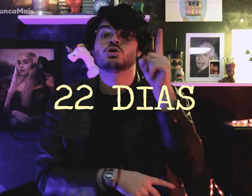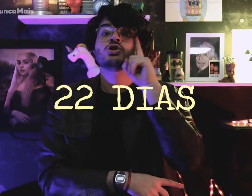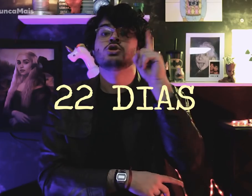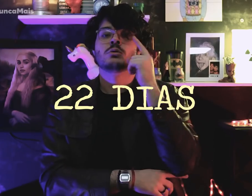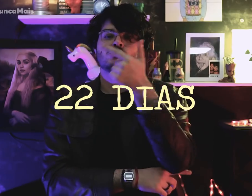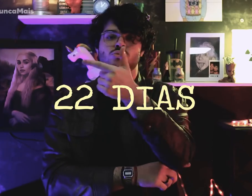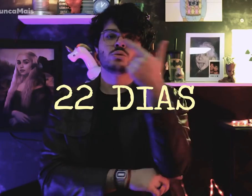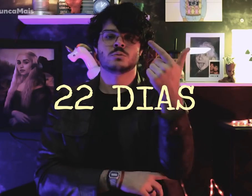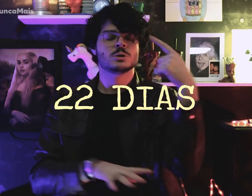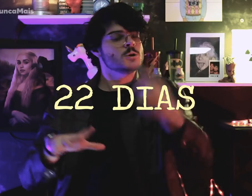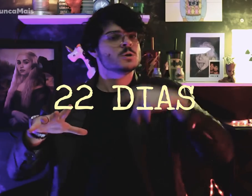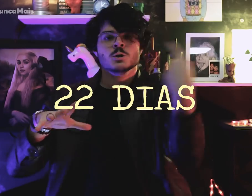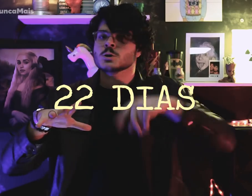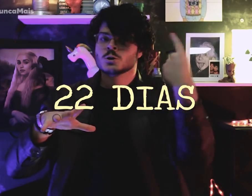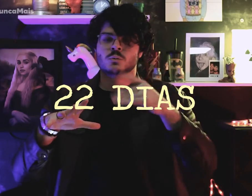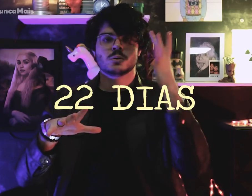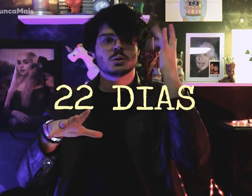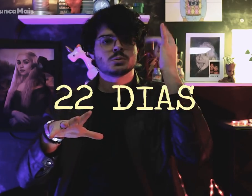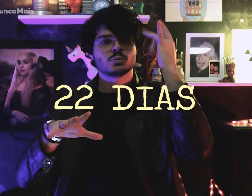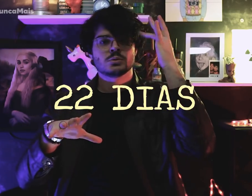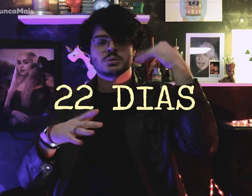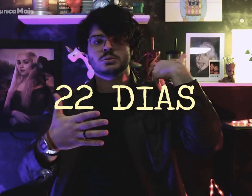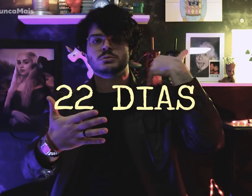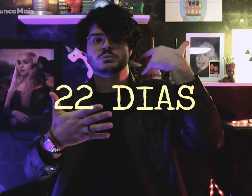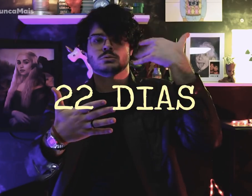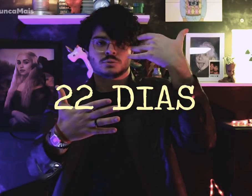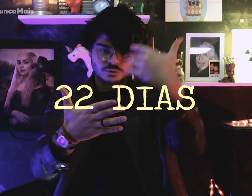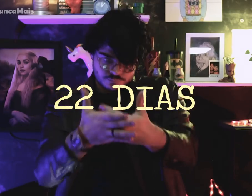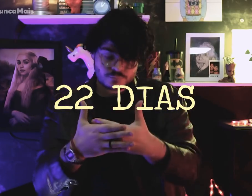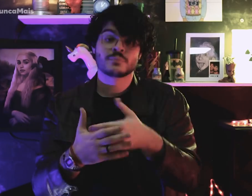a tortura durou 22 dias.